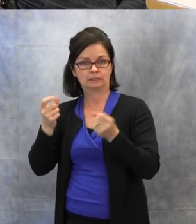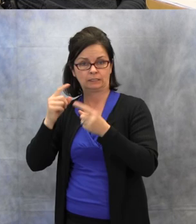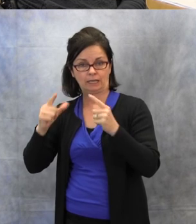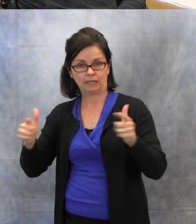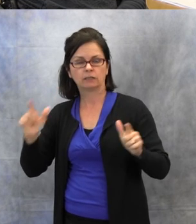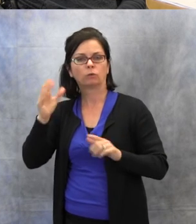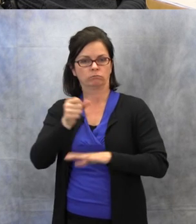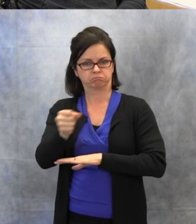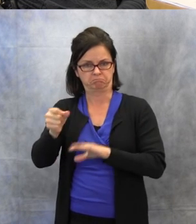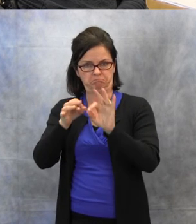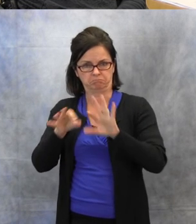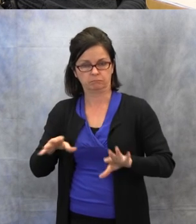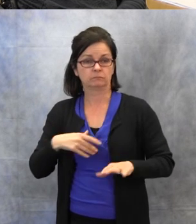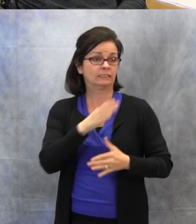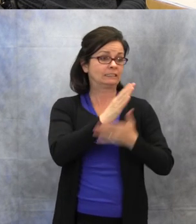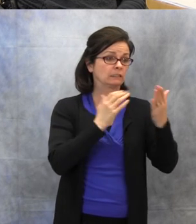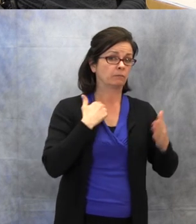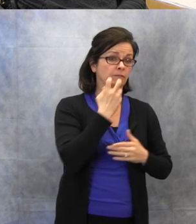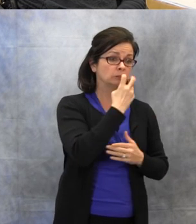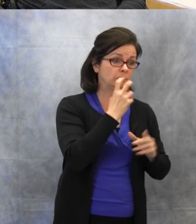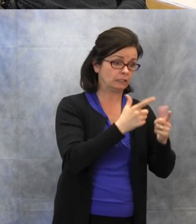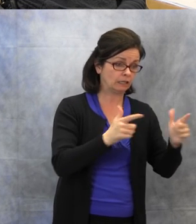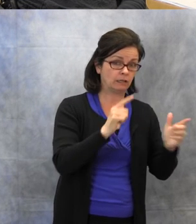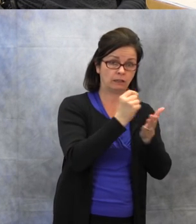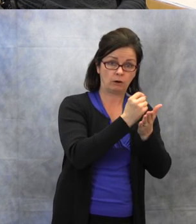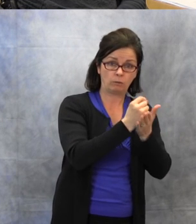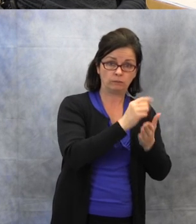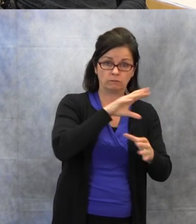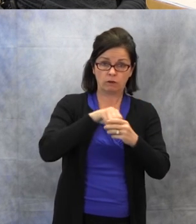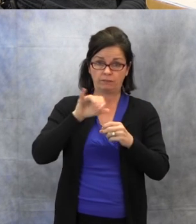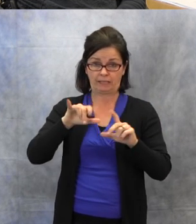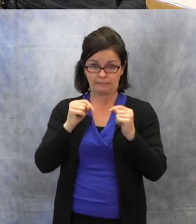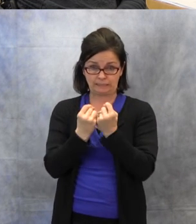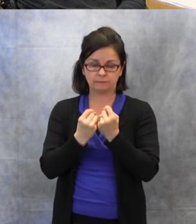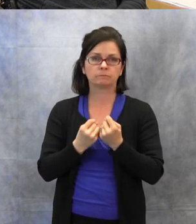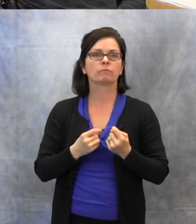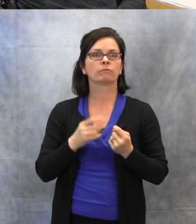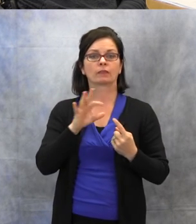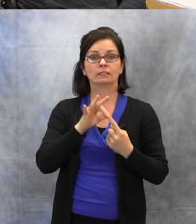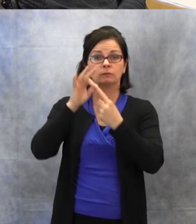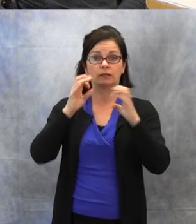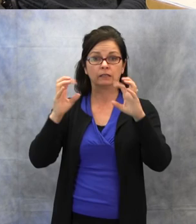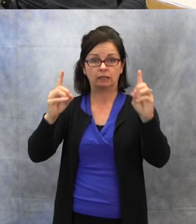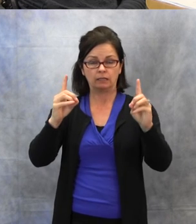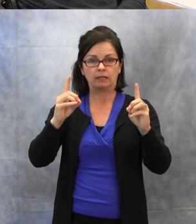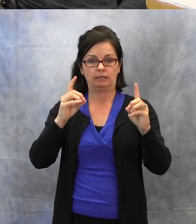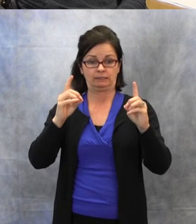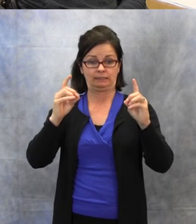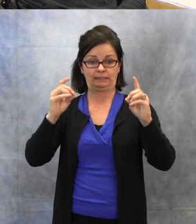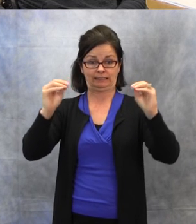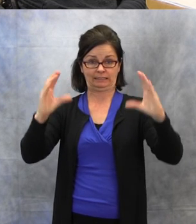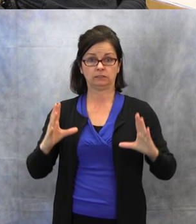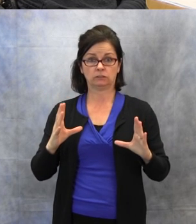some have speech/language therapists, the special education teacher is often involved,